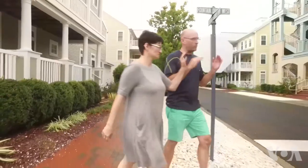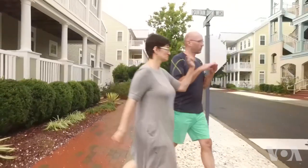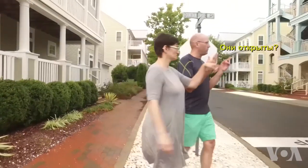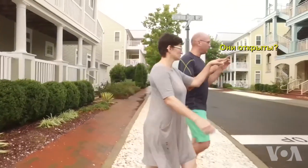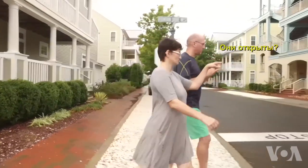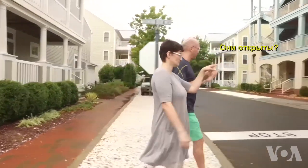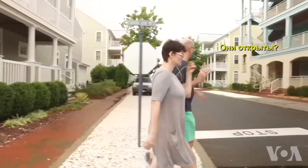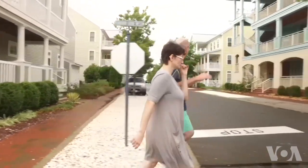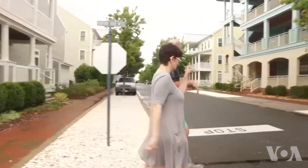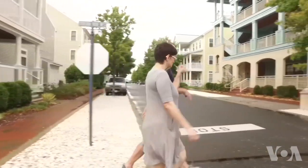Yes, they are open